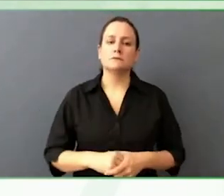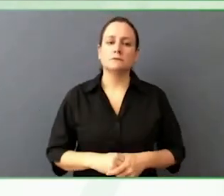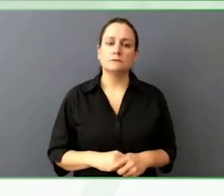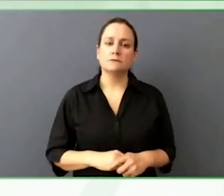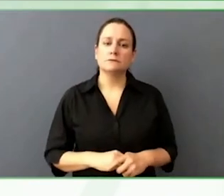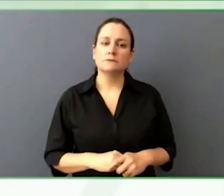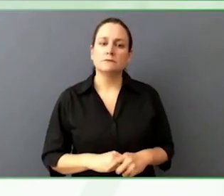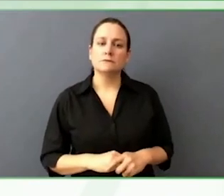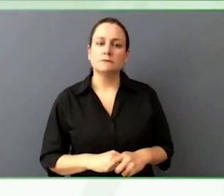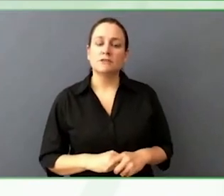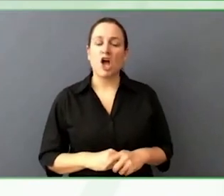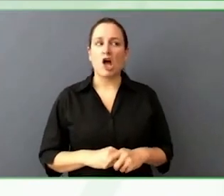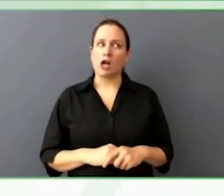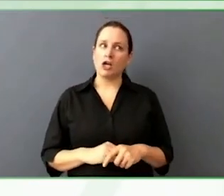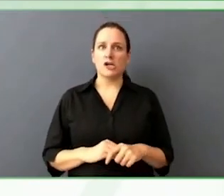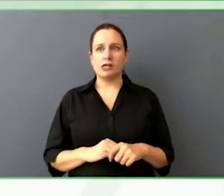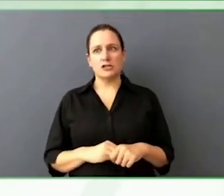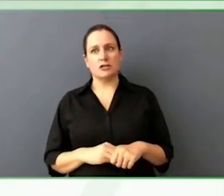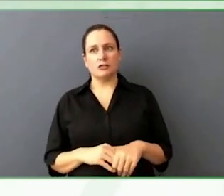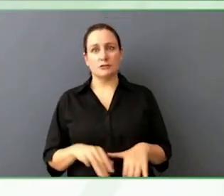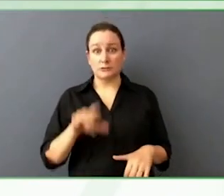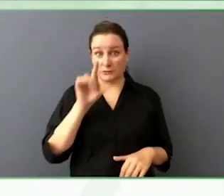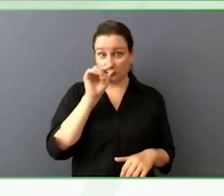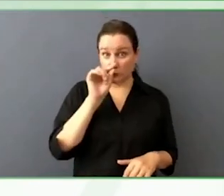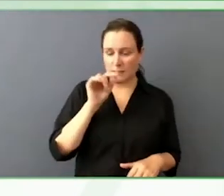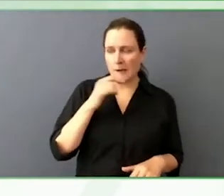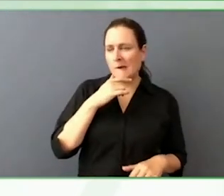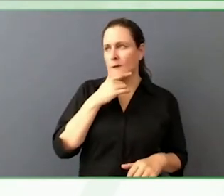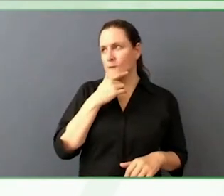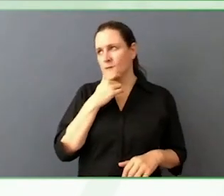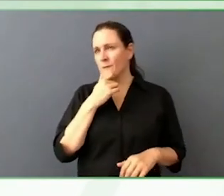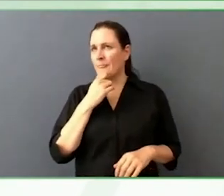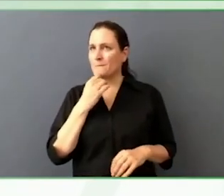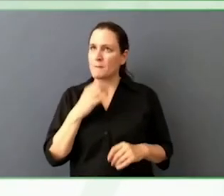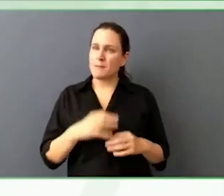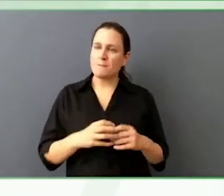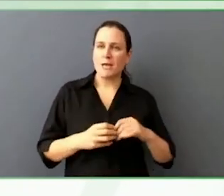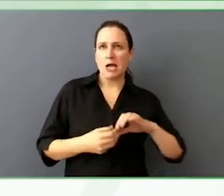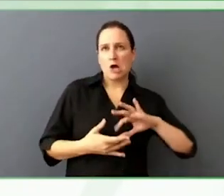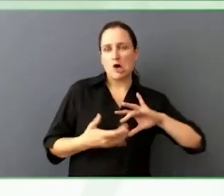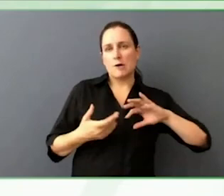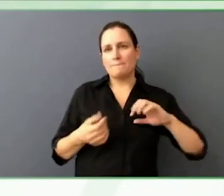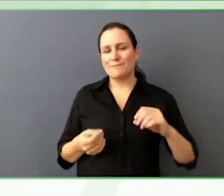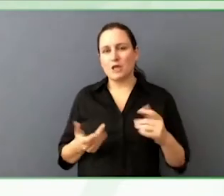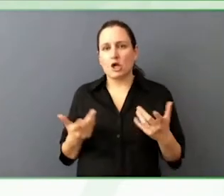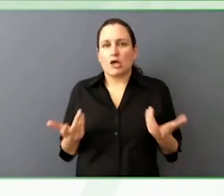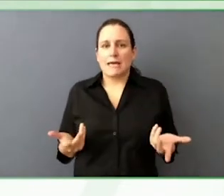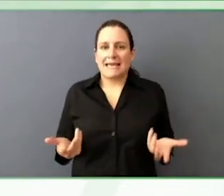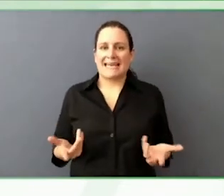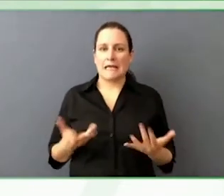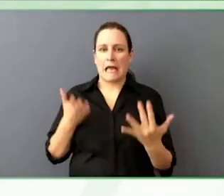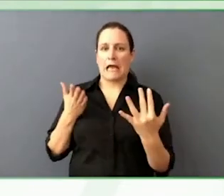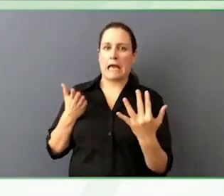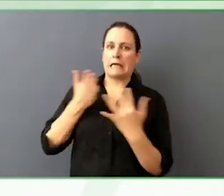Twitter is in a bit of a state in terms of accessibility. Decreasing on Twitter from what I've seen recently.